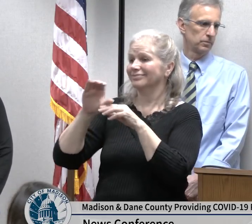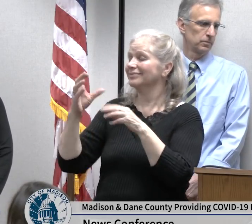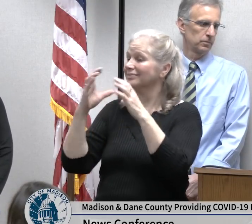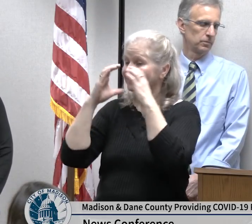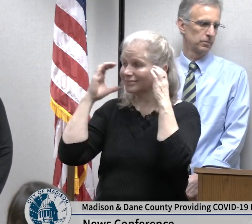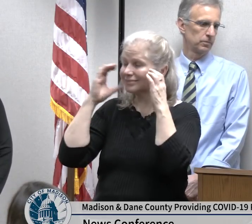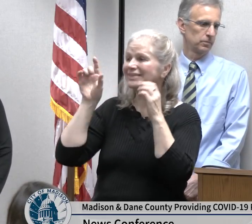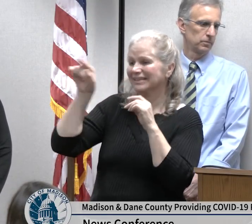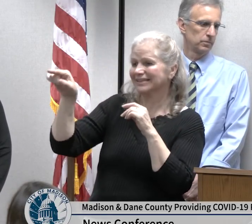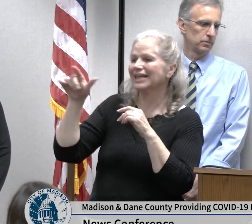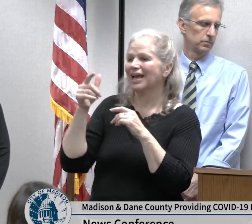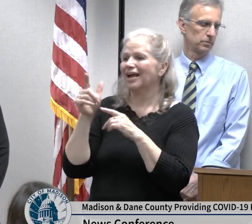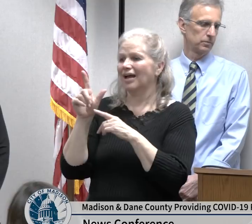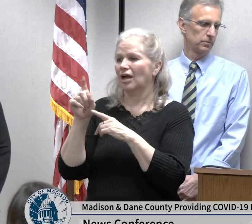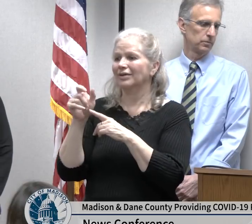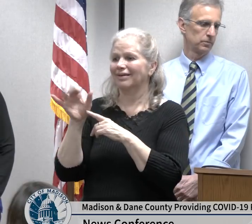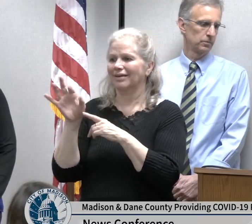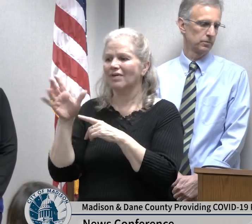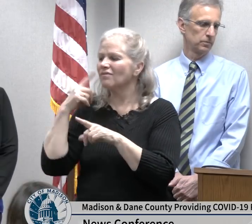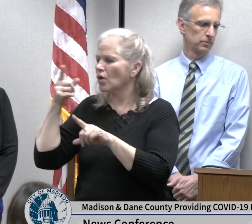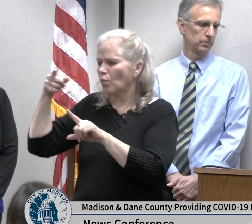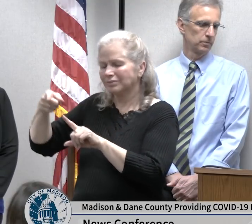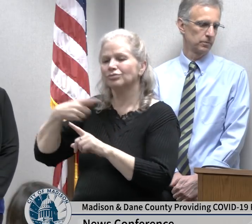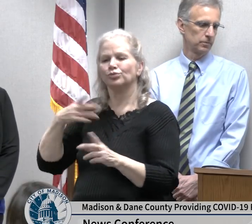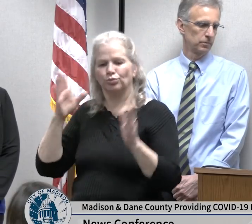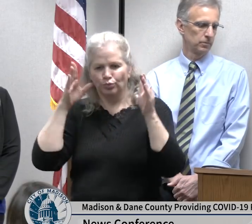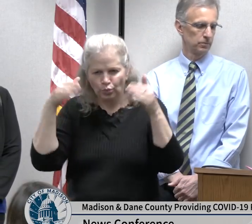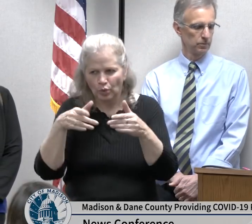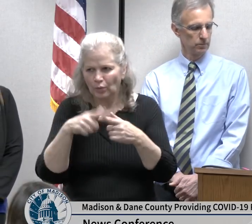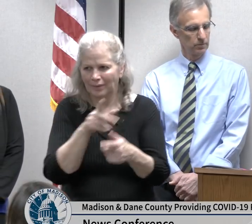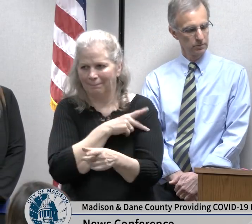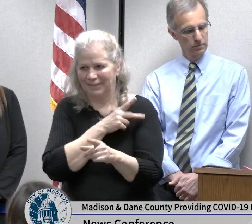would wear when they're taking care of a patient with suspect COVID-19 really the